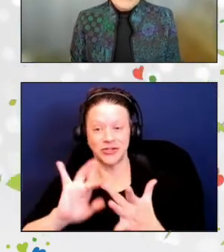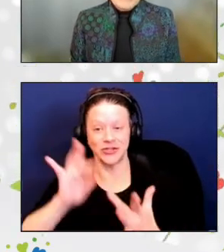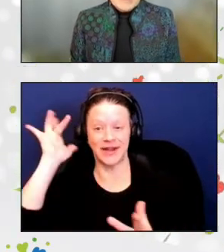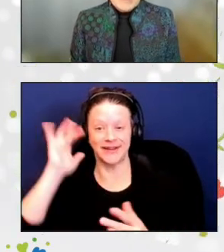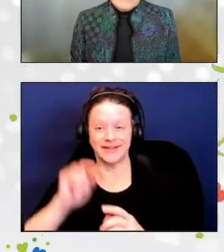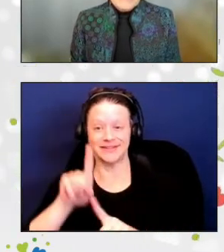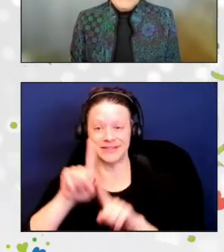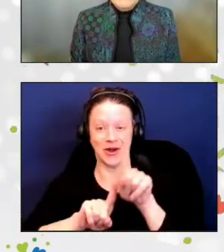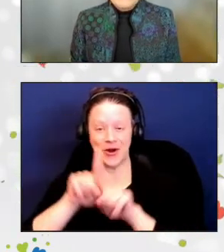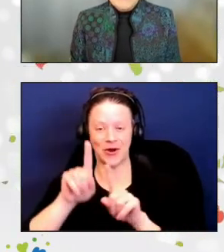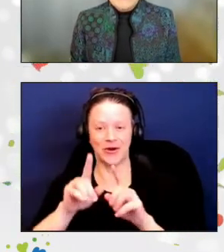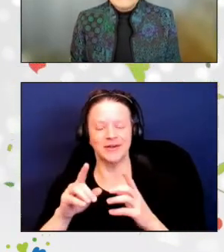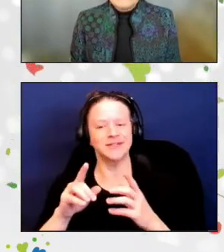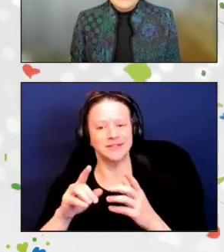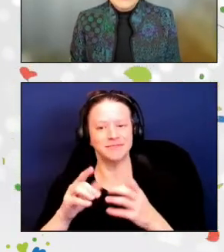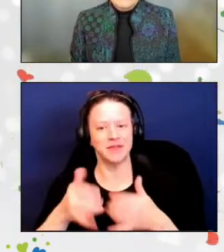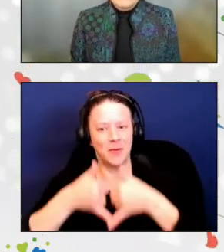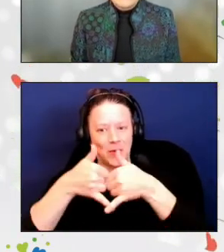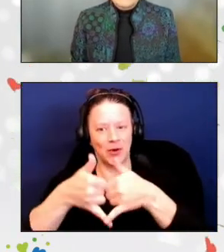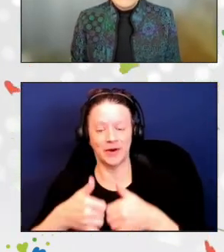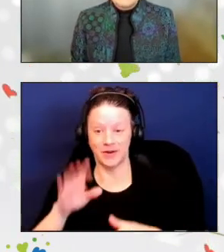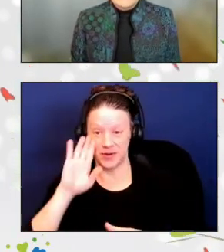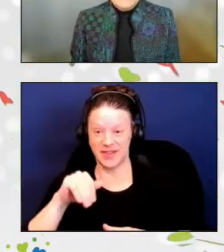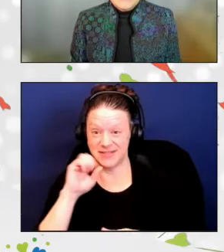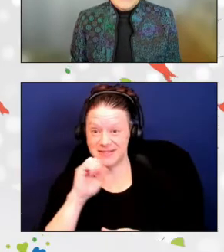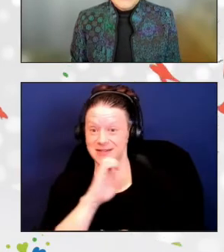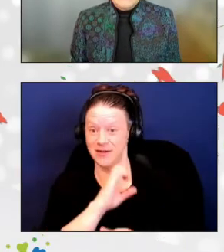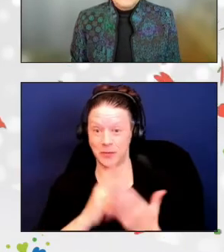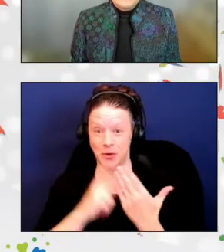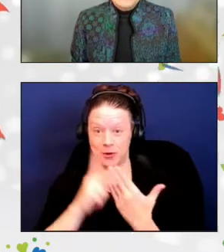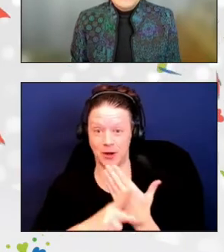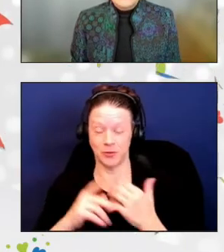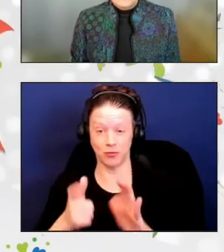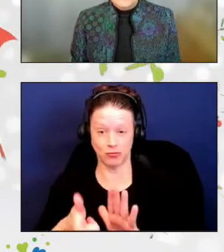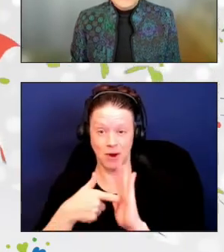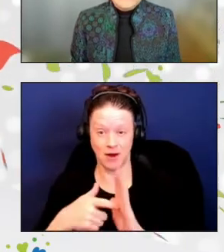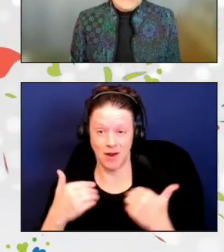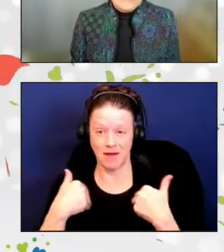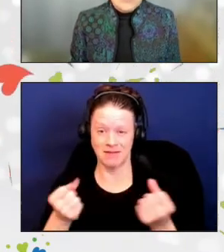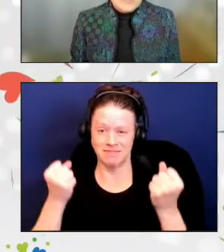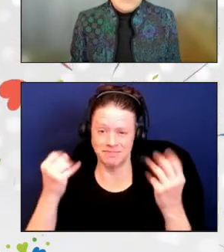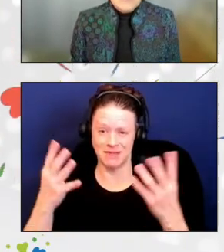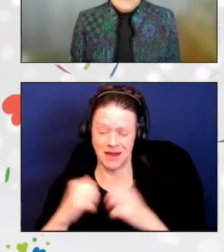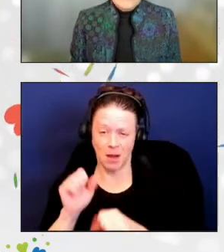depends on the tireless work of our volunteers in communities across the country.